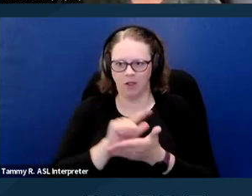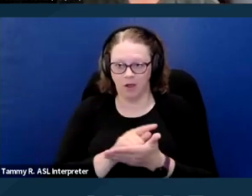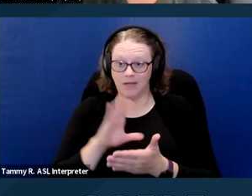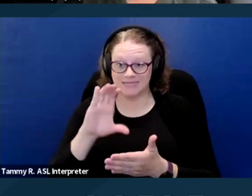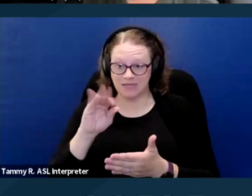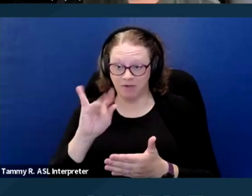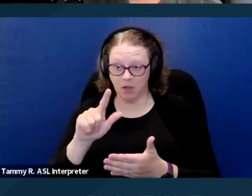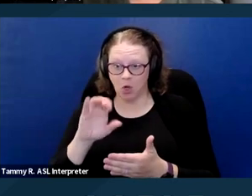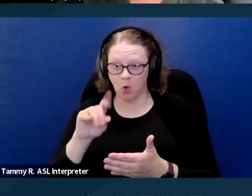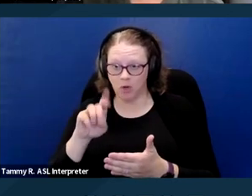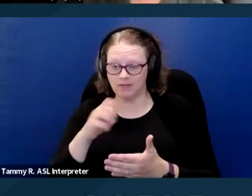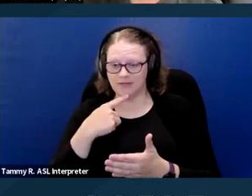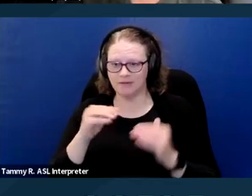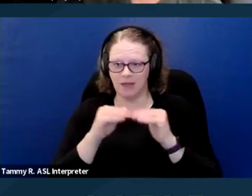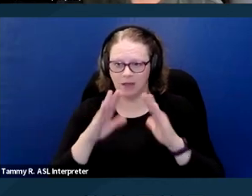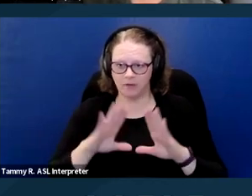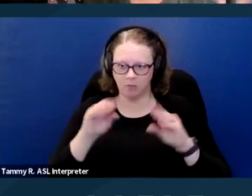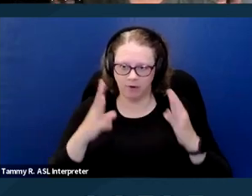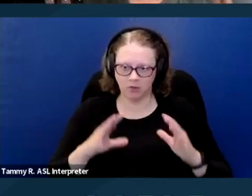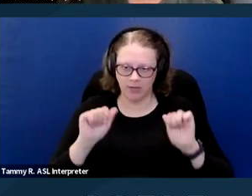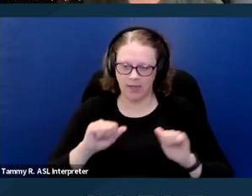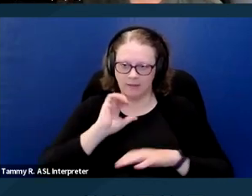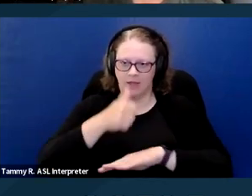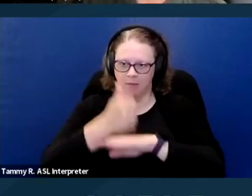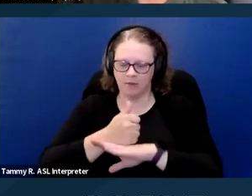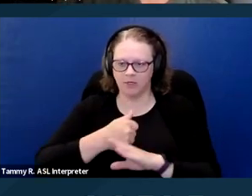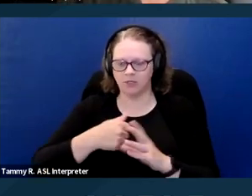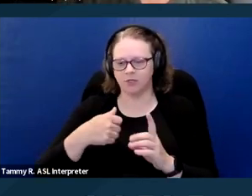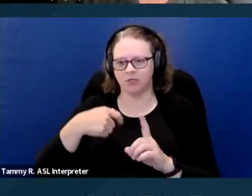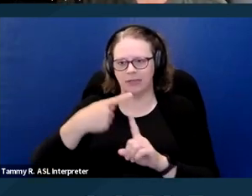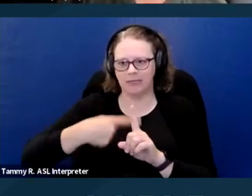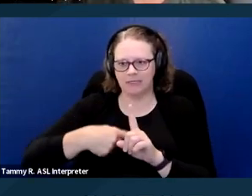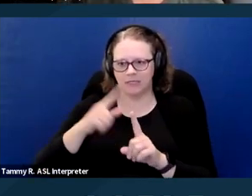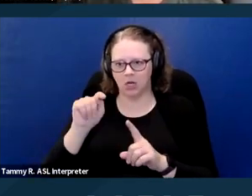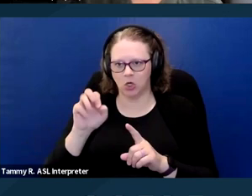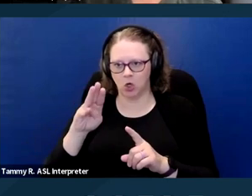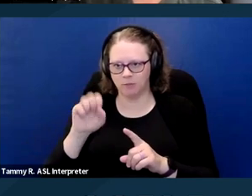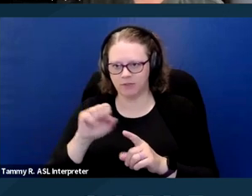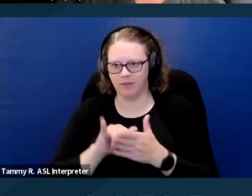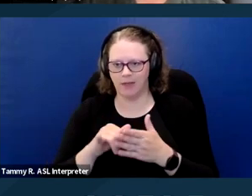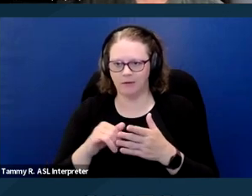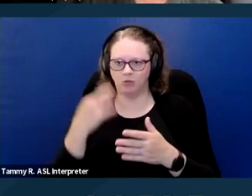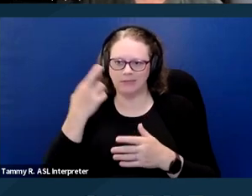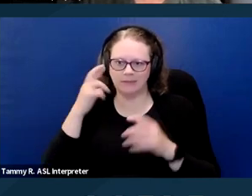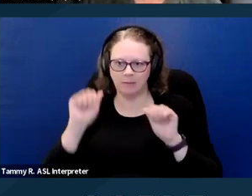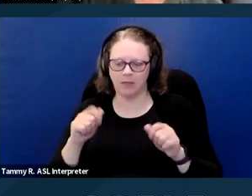housing providers can establish some lease terms that reasonably regulate the presence of your assistance dog. Next slide.